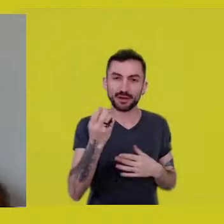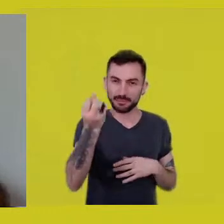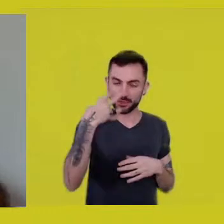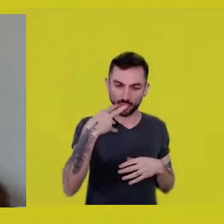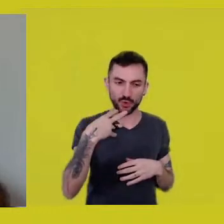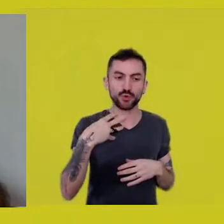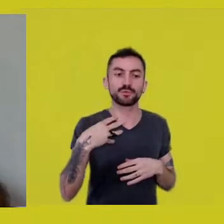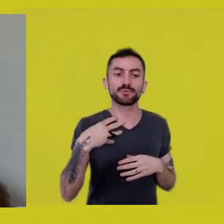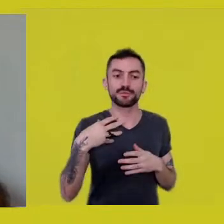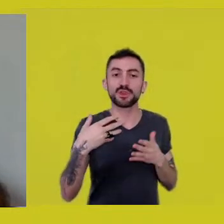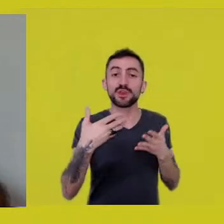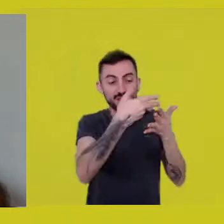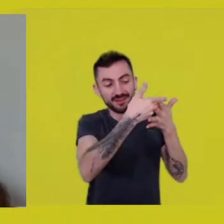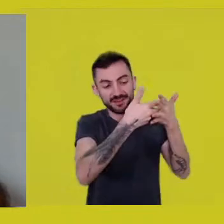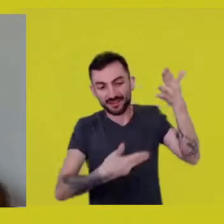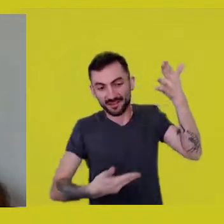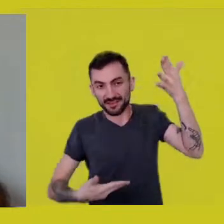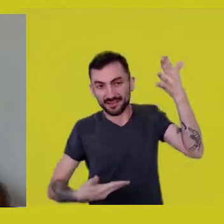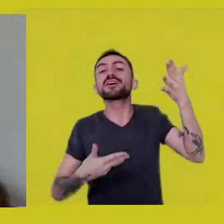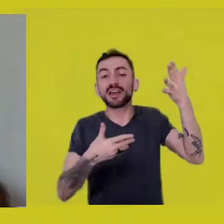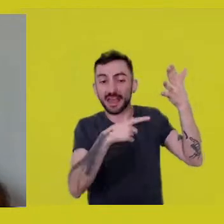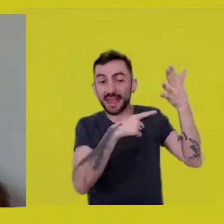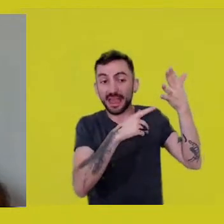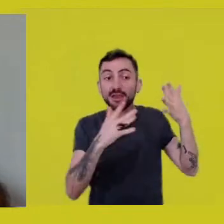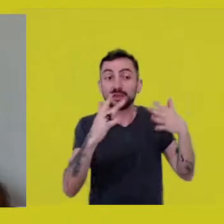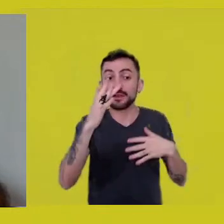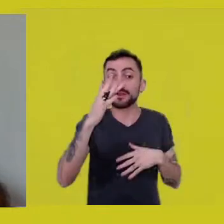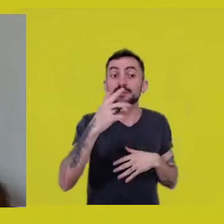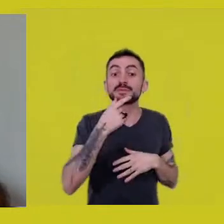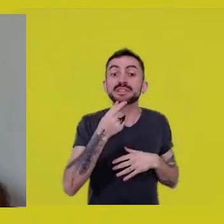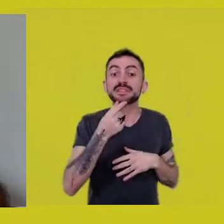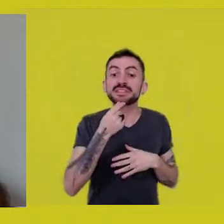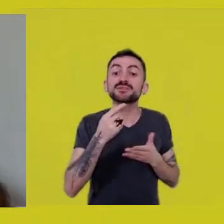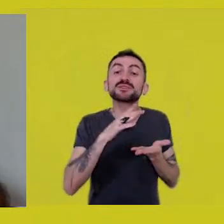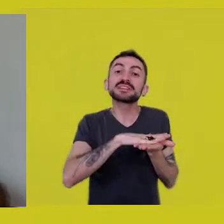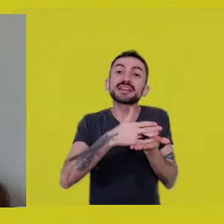It’s not for Ailton, but it says, “The sign language boys